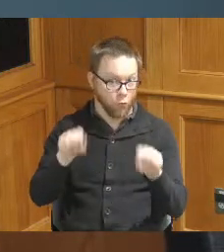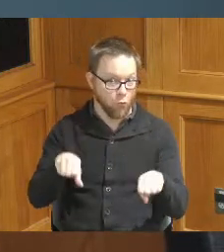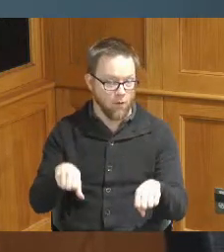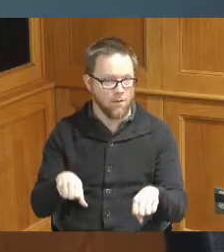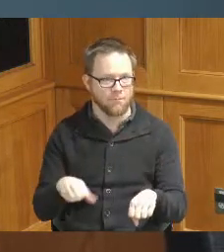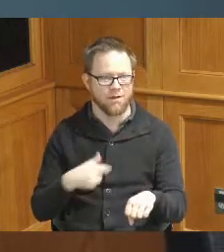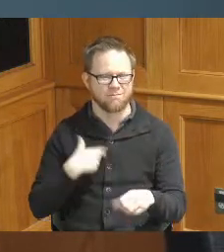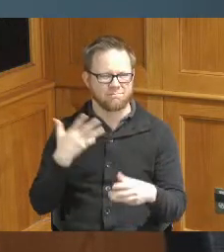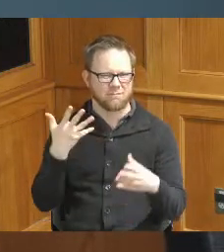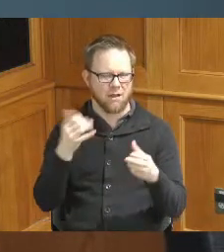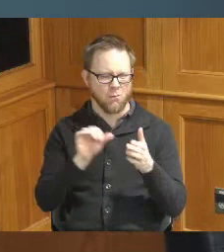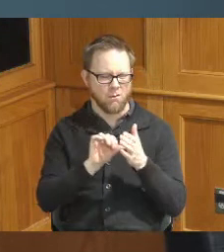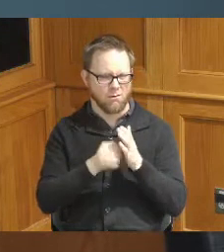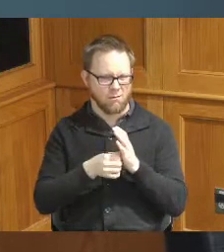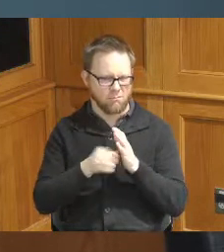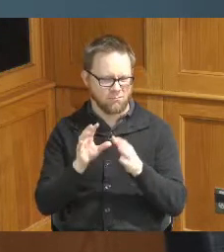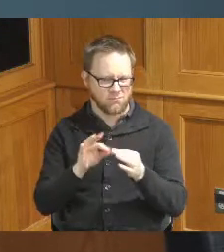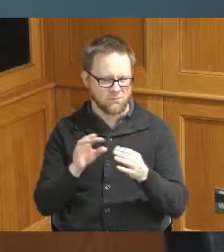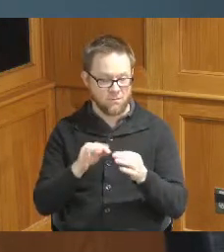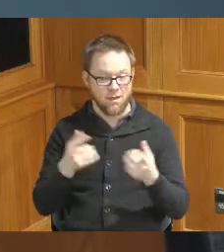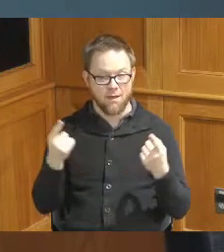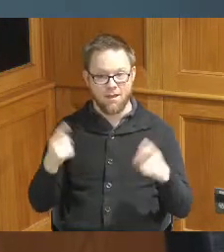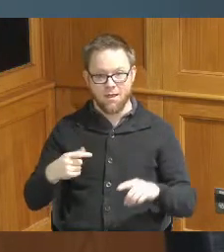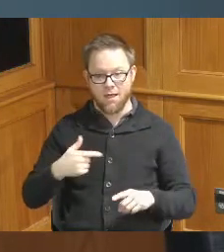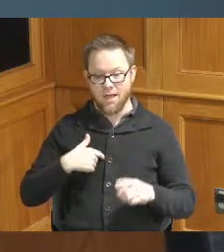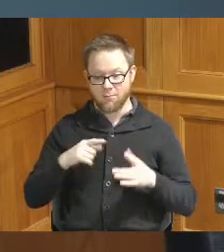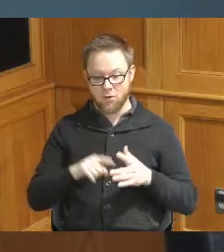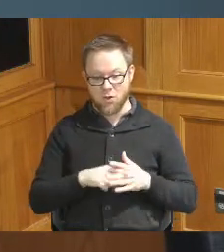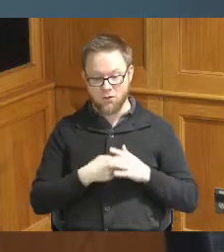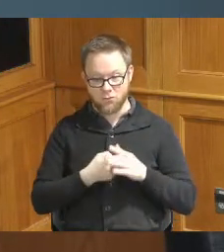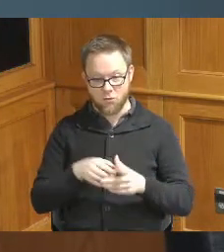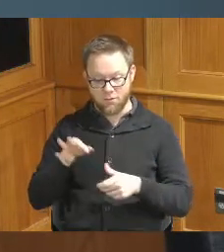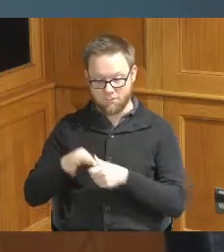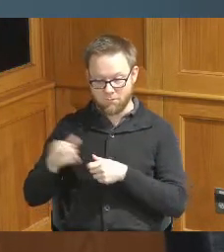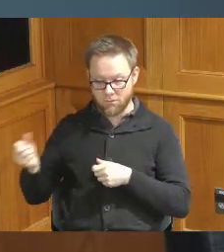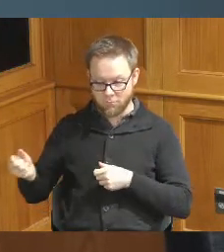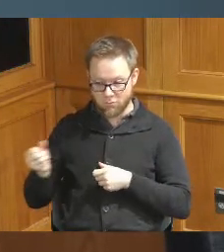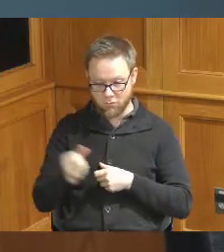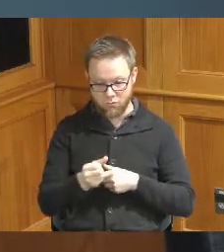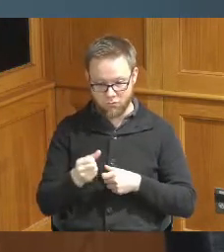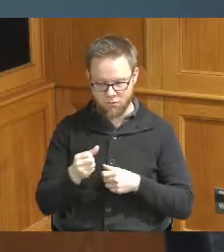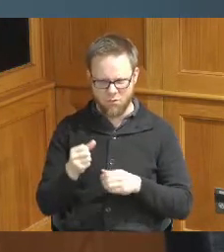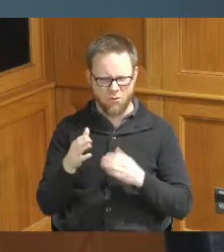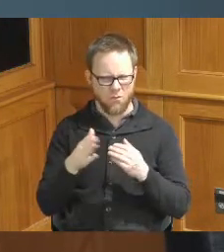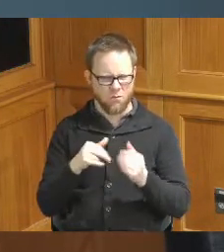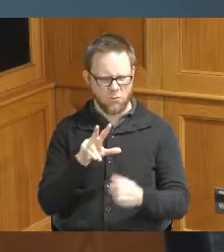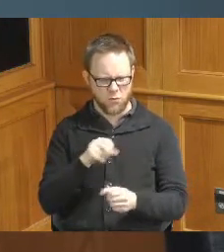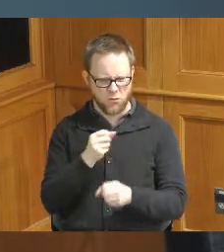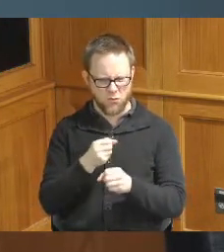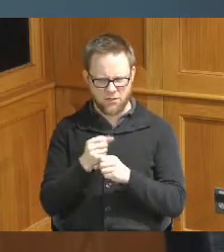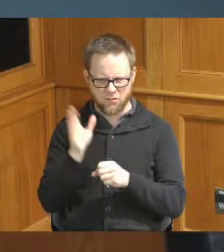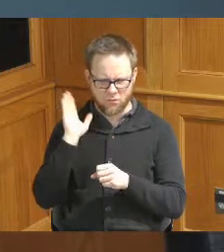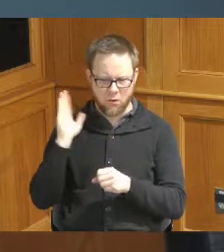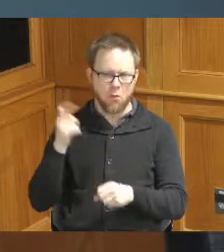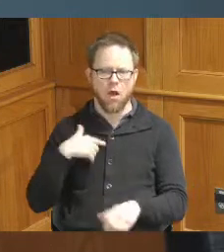is that when I started in elected office almost 30 years ago now and I've been in and out and